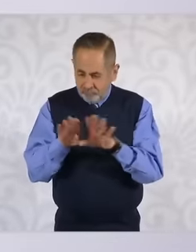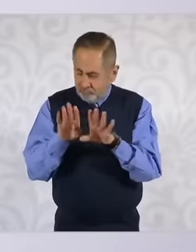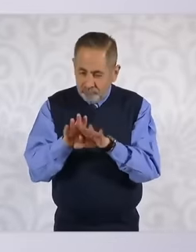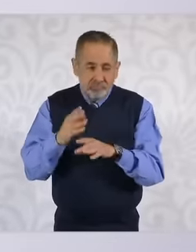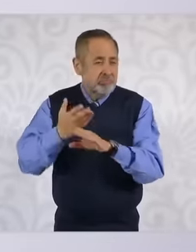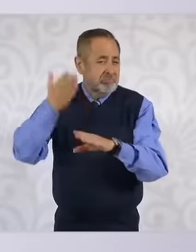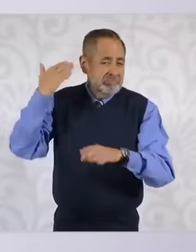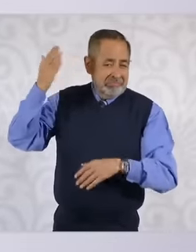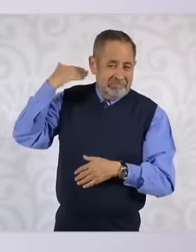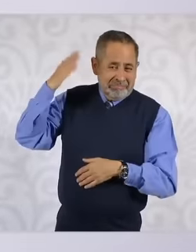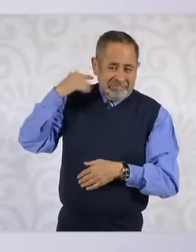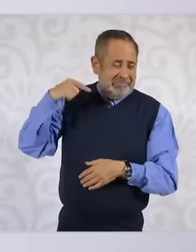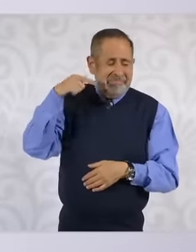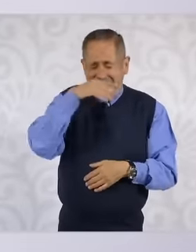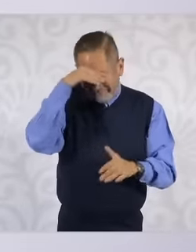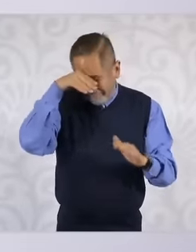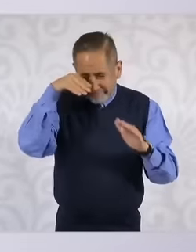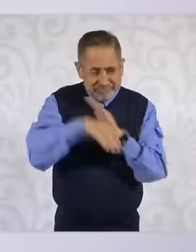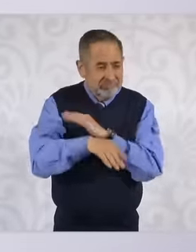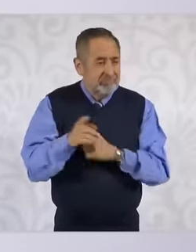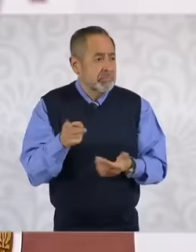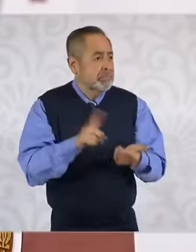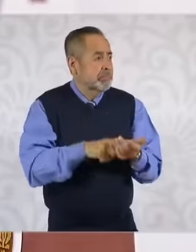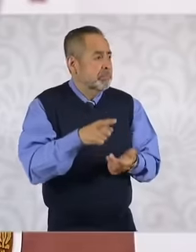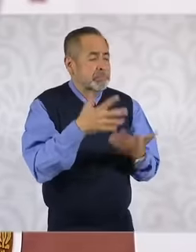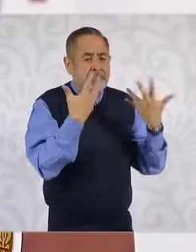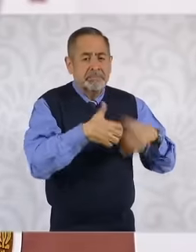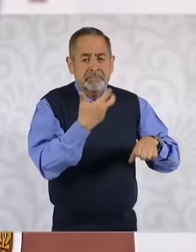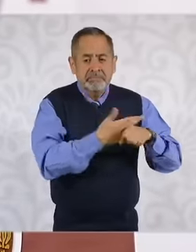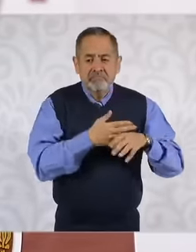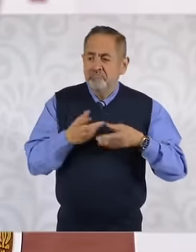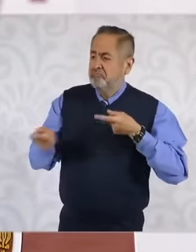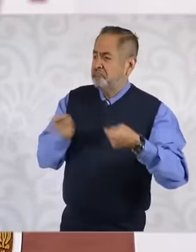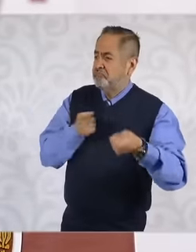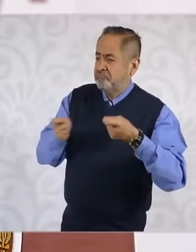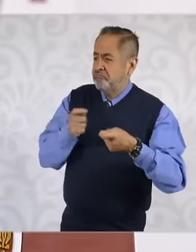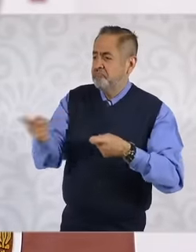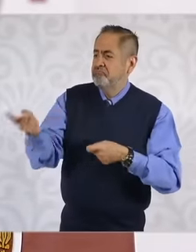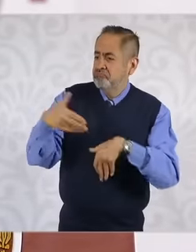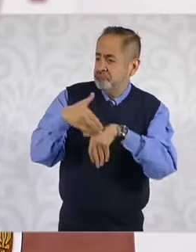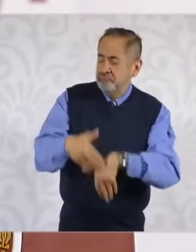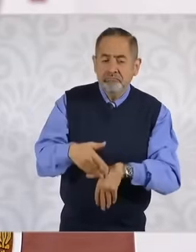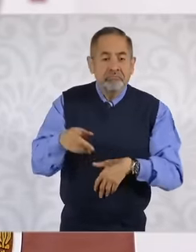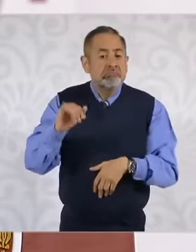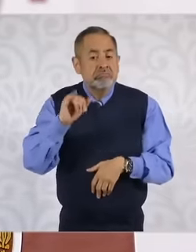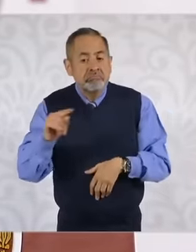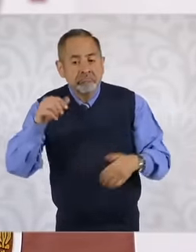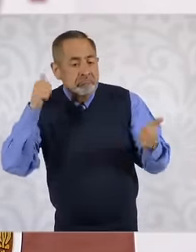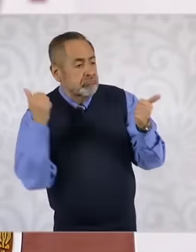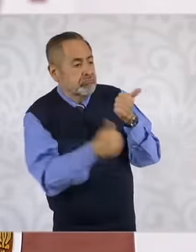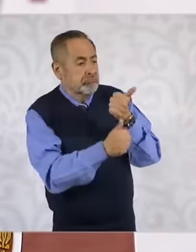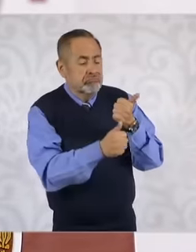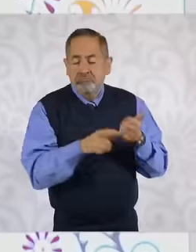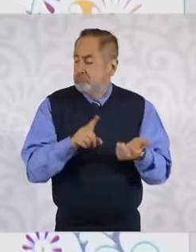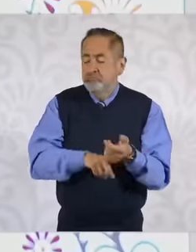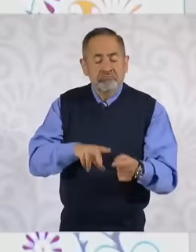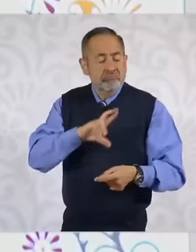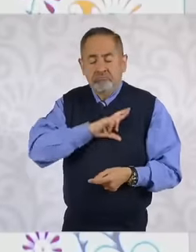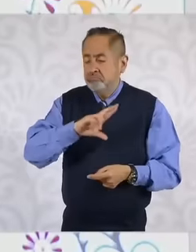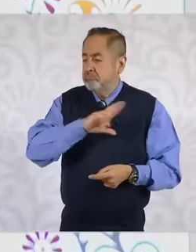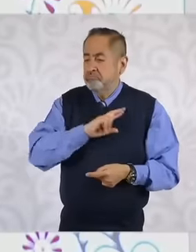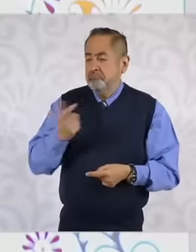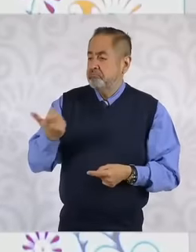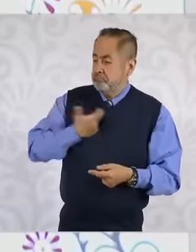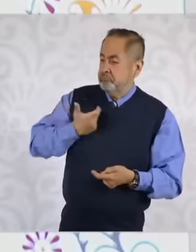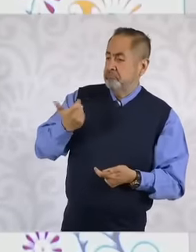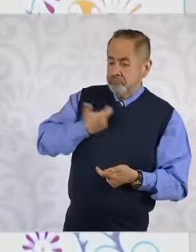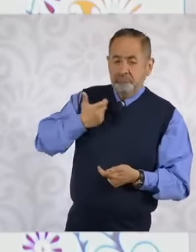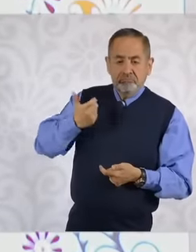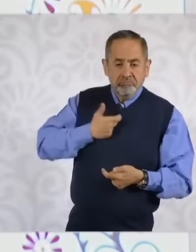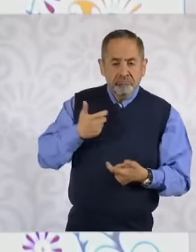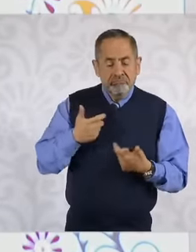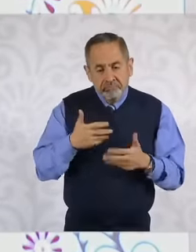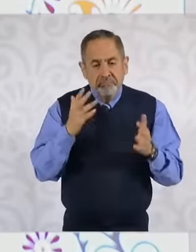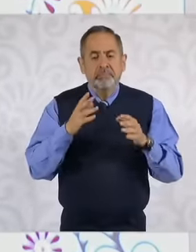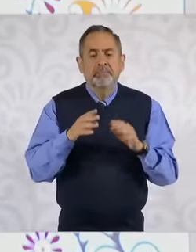captured by companies where absolutely everything was privatized and then corruption